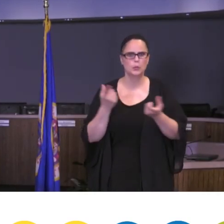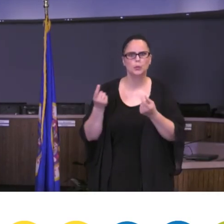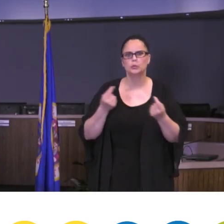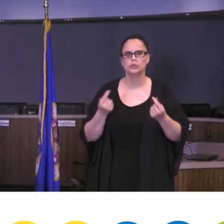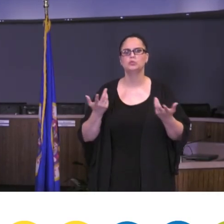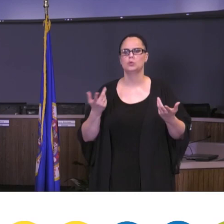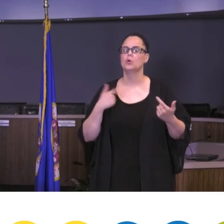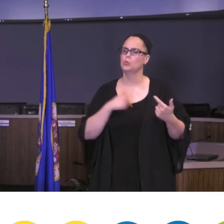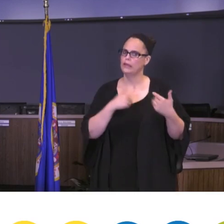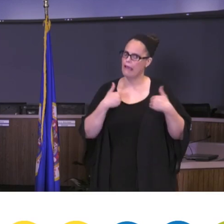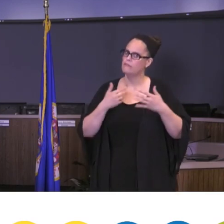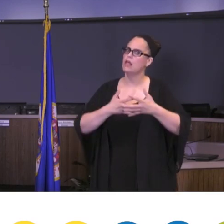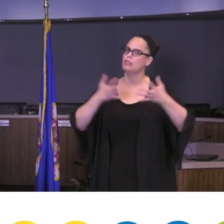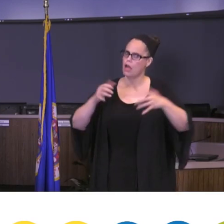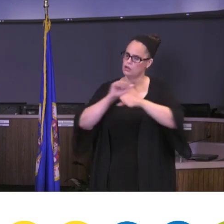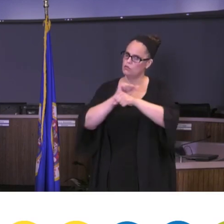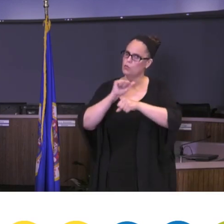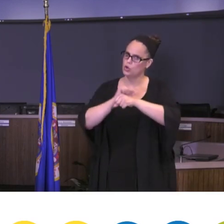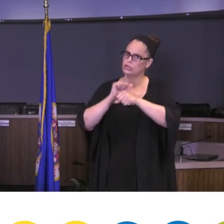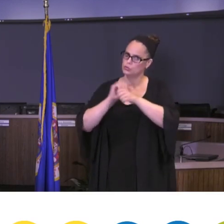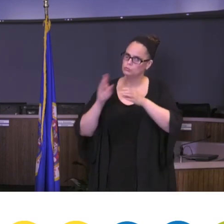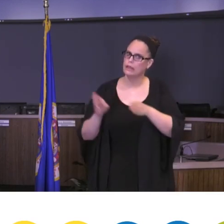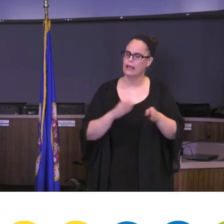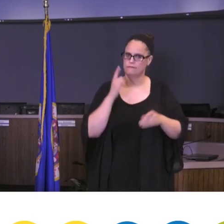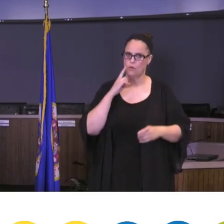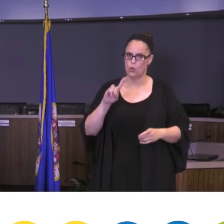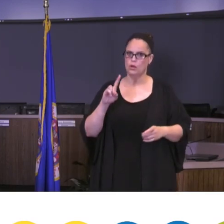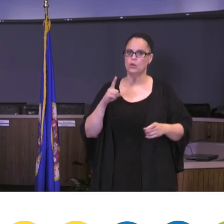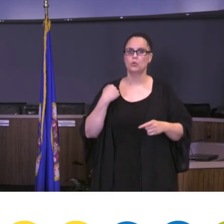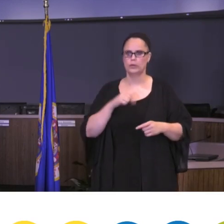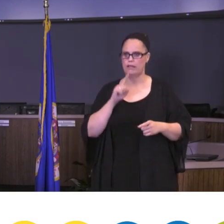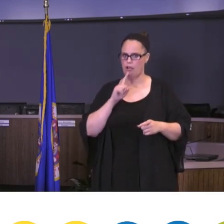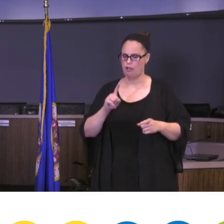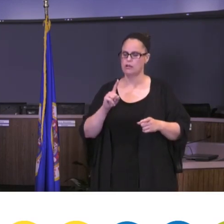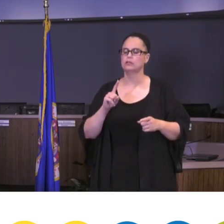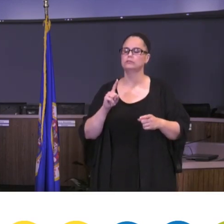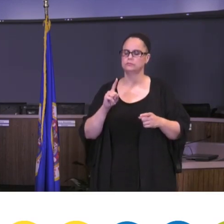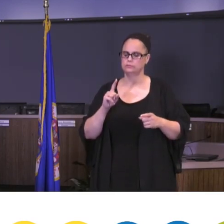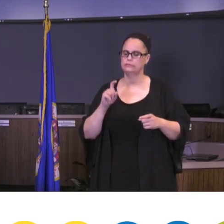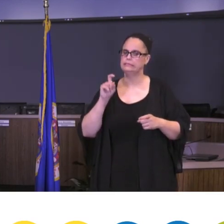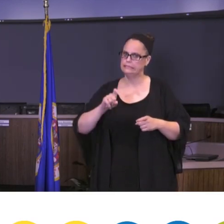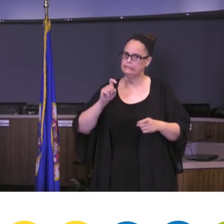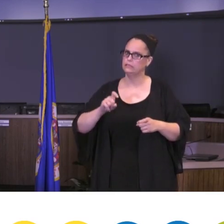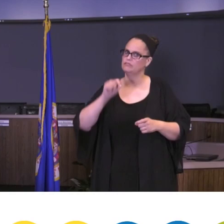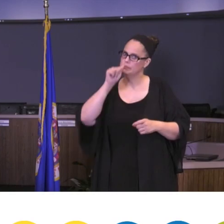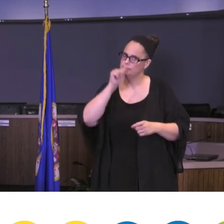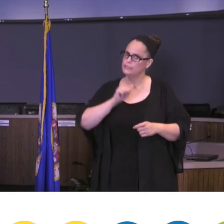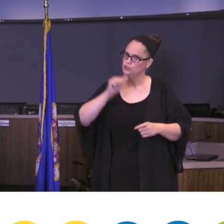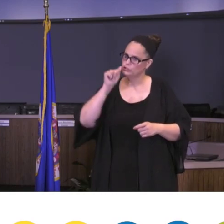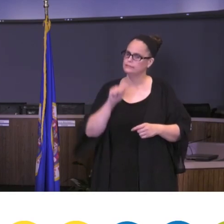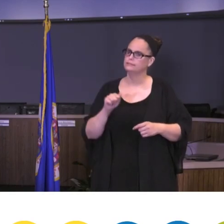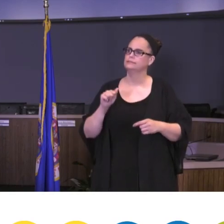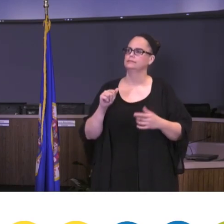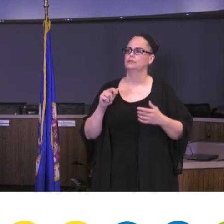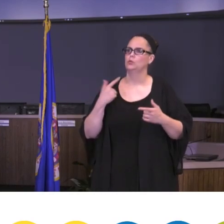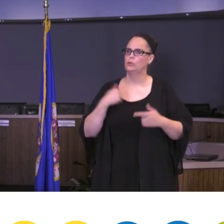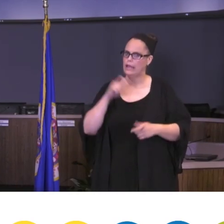we have a lot of work to do. We're going to have to exercise incredible patience. We're going to have to exercise great